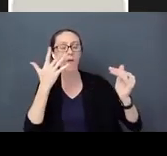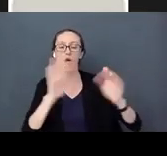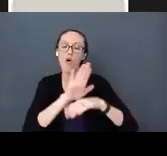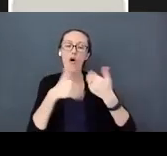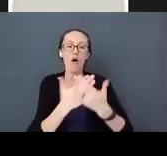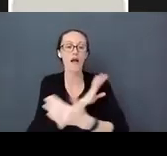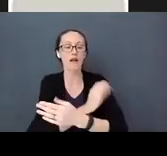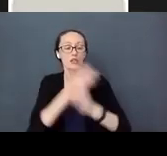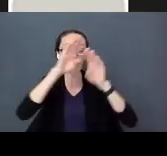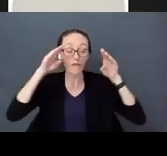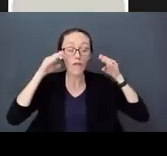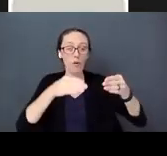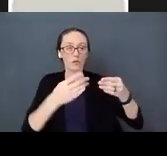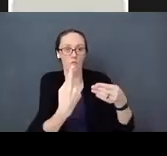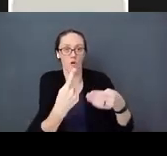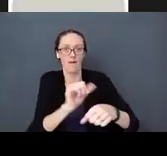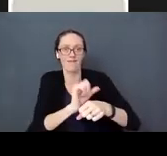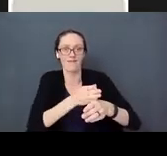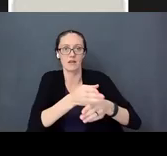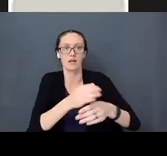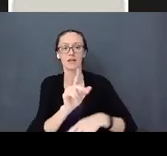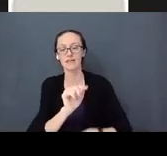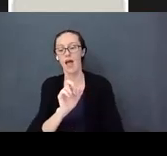If we can understand that as a parent or teacher or caregiver,